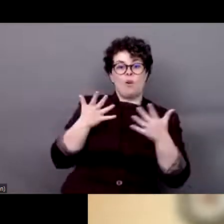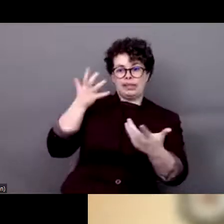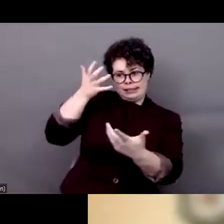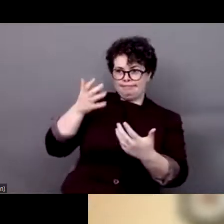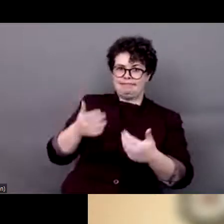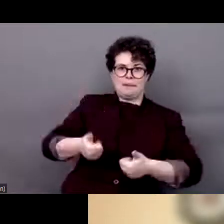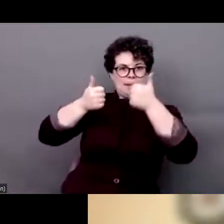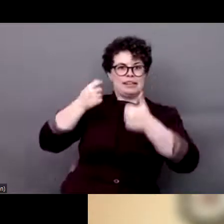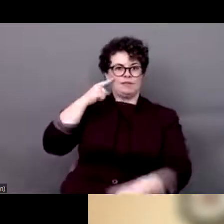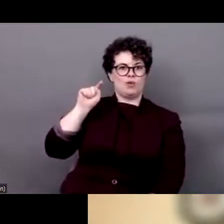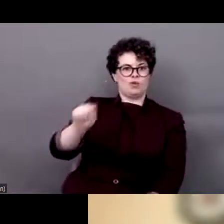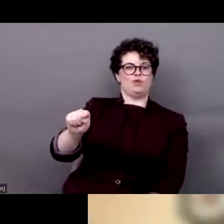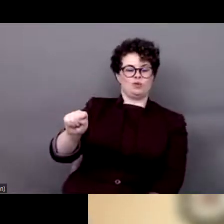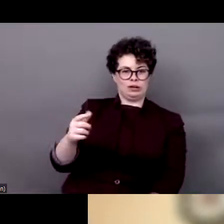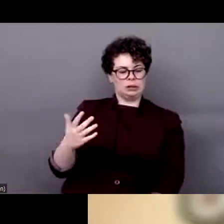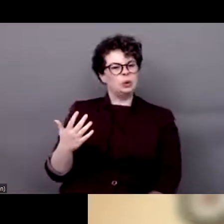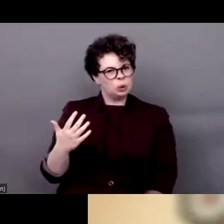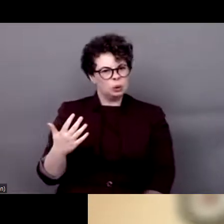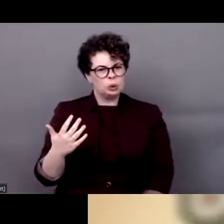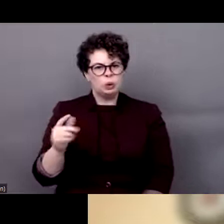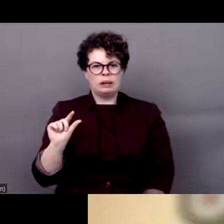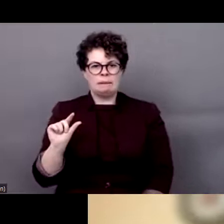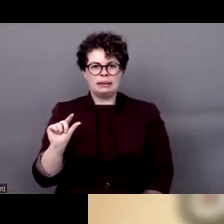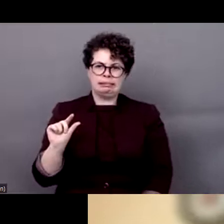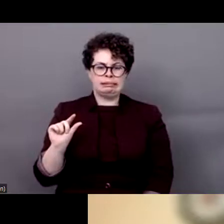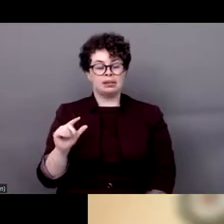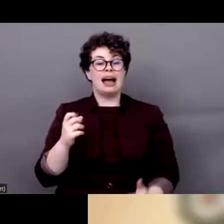have three